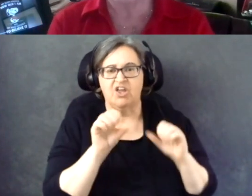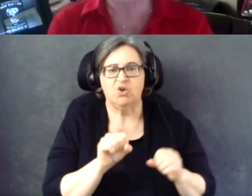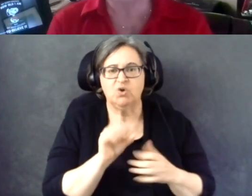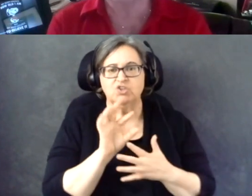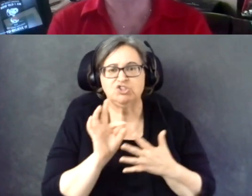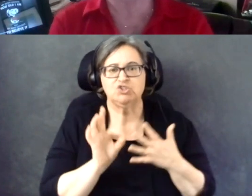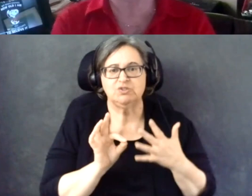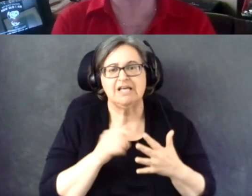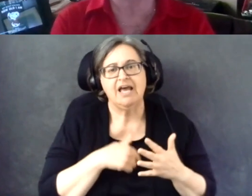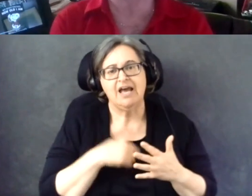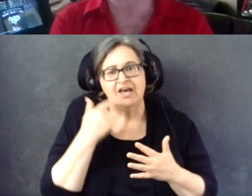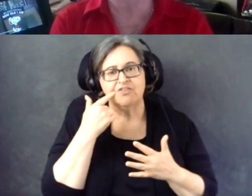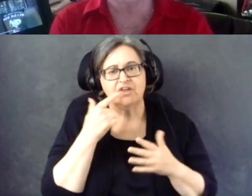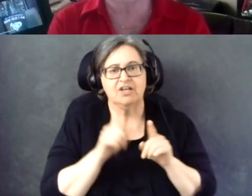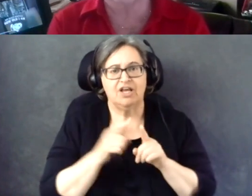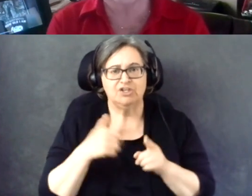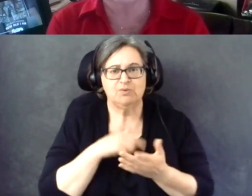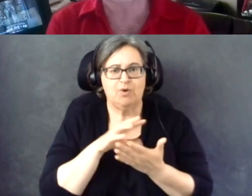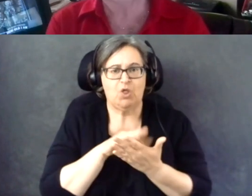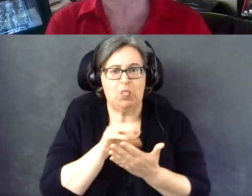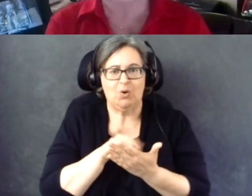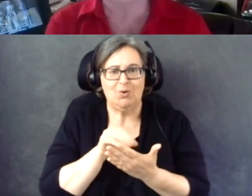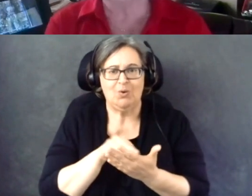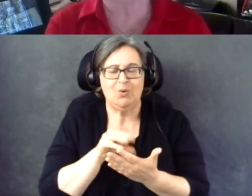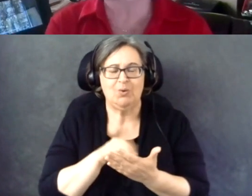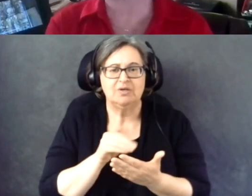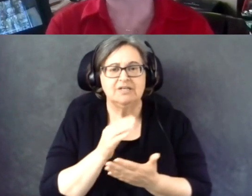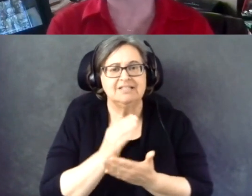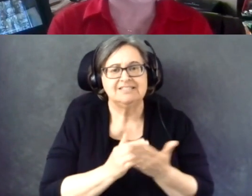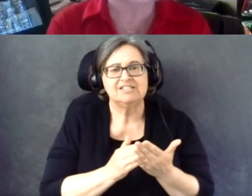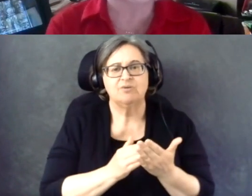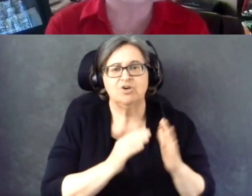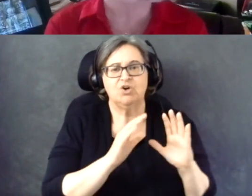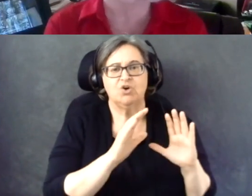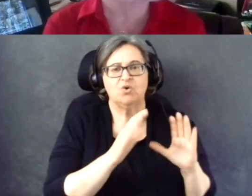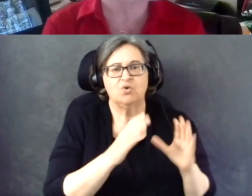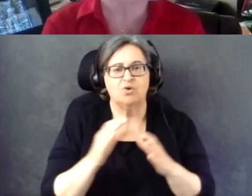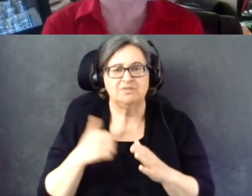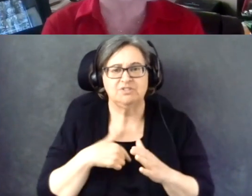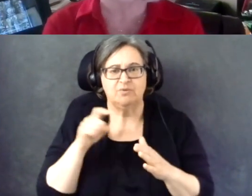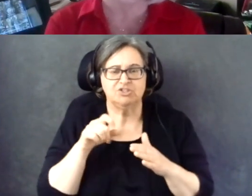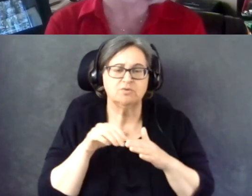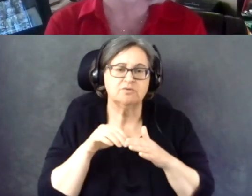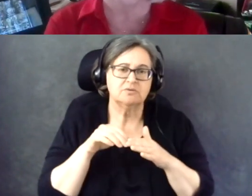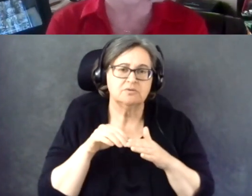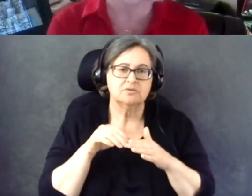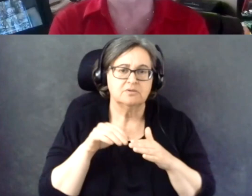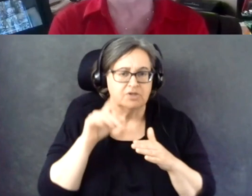And as we're learning more and more, some of these groups we should be going in and looking more in-depth.